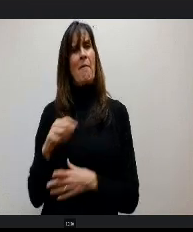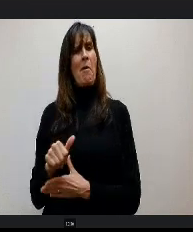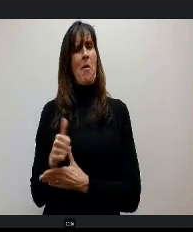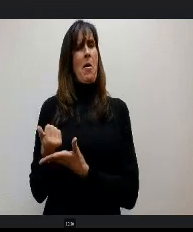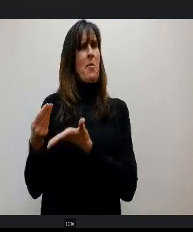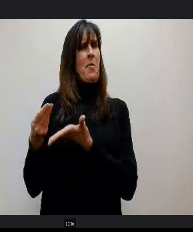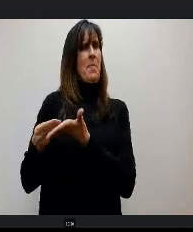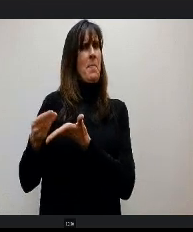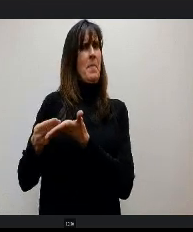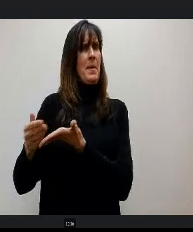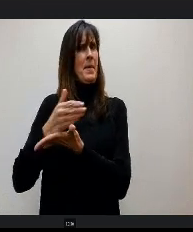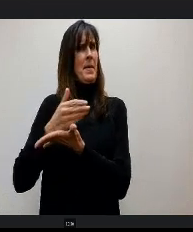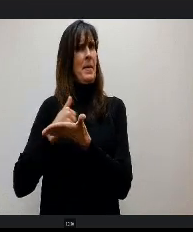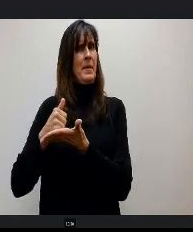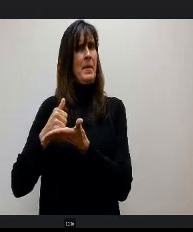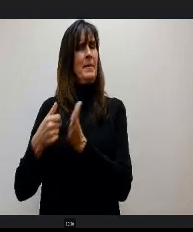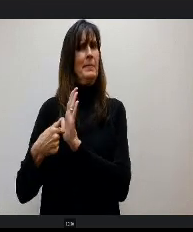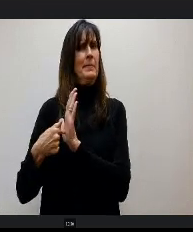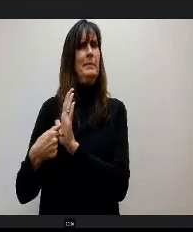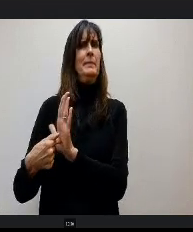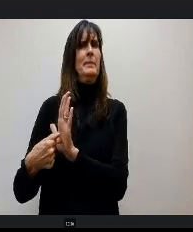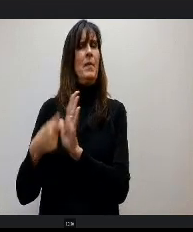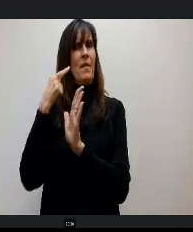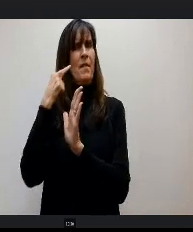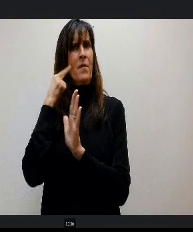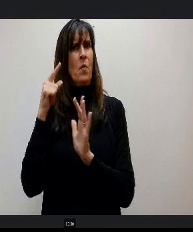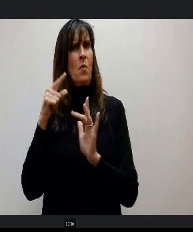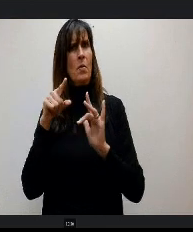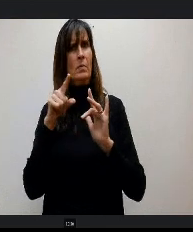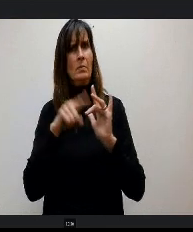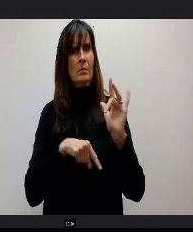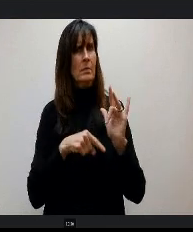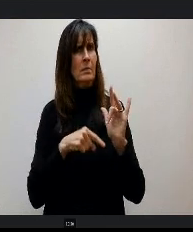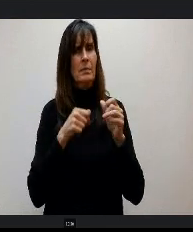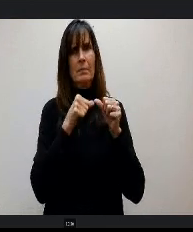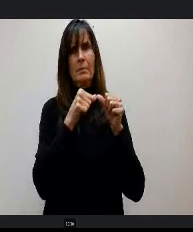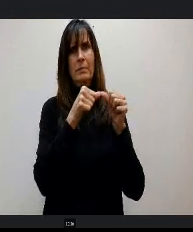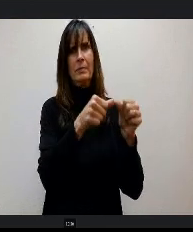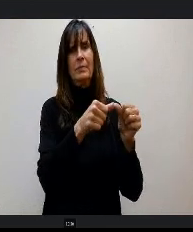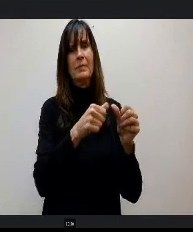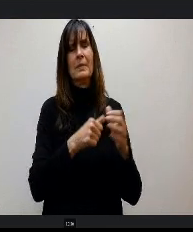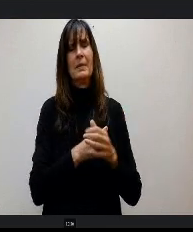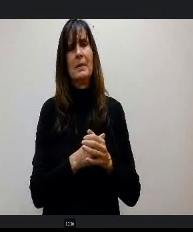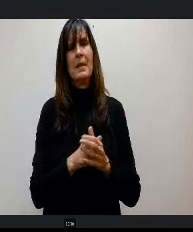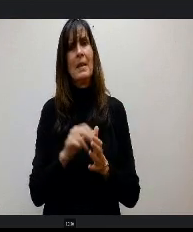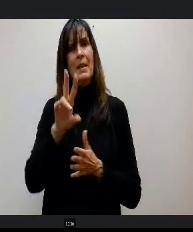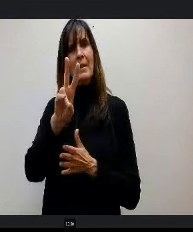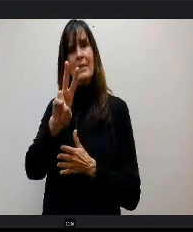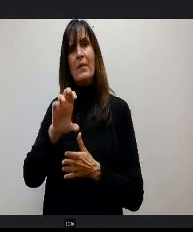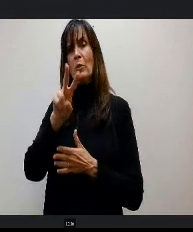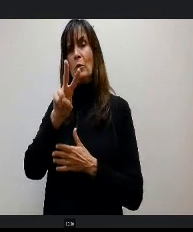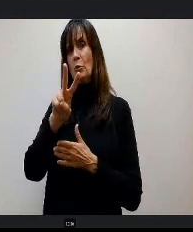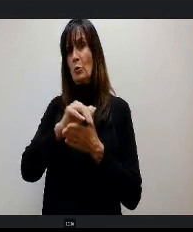representing the absence of the budget stabilization factor, the $702.00 increase